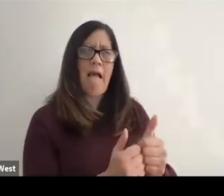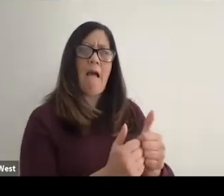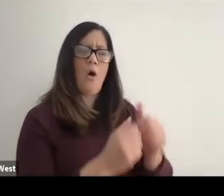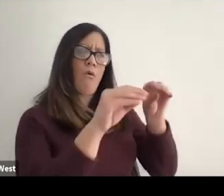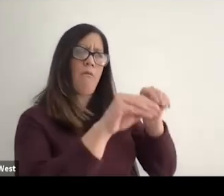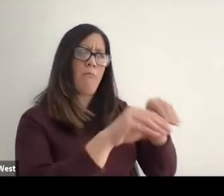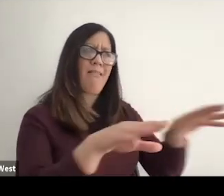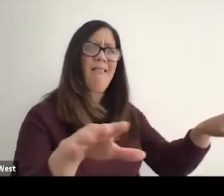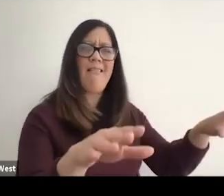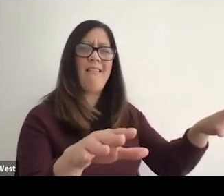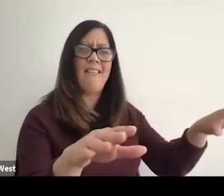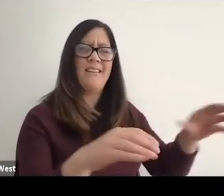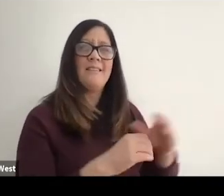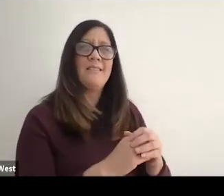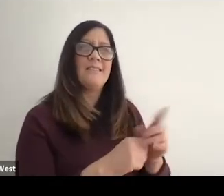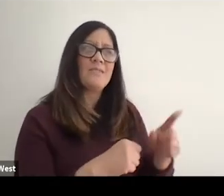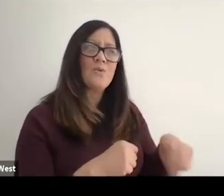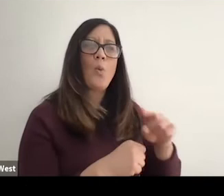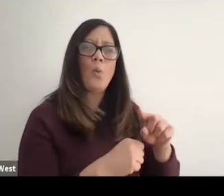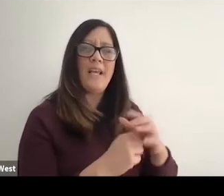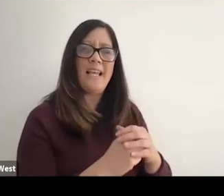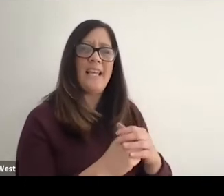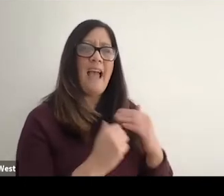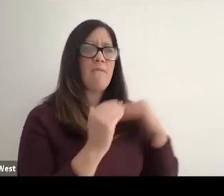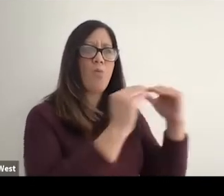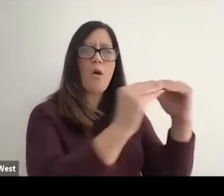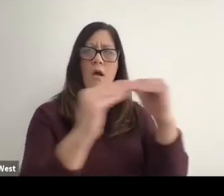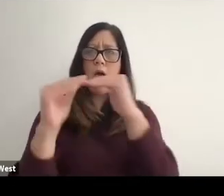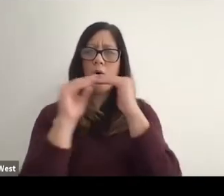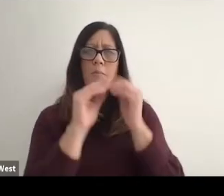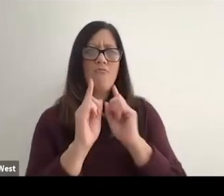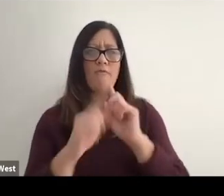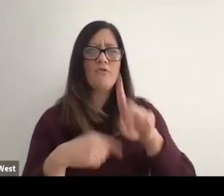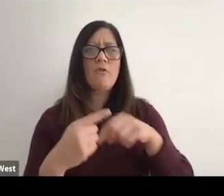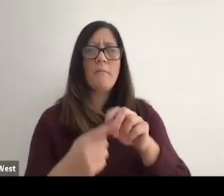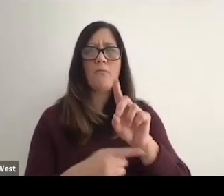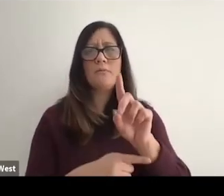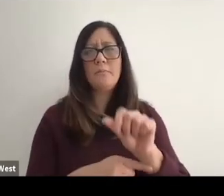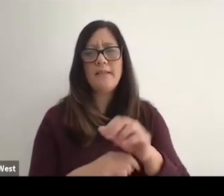how are you going to get out and elevate it so that we begin to have a more equitable conversation